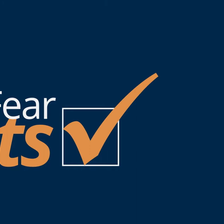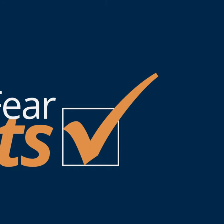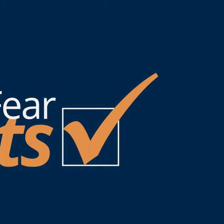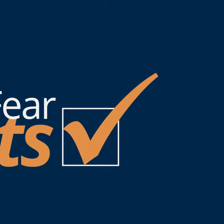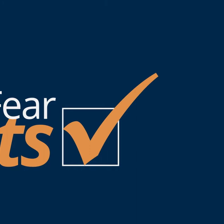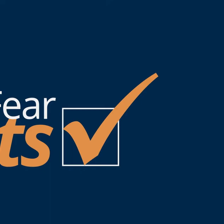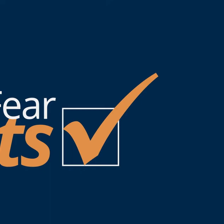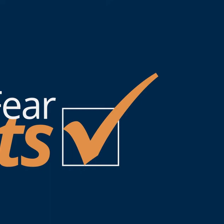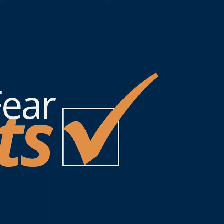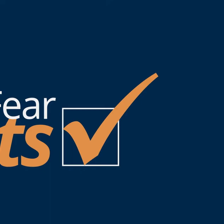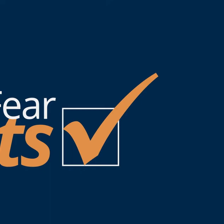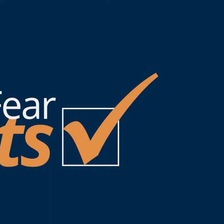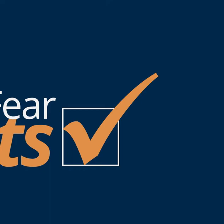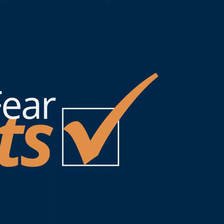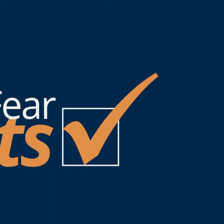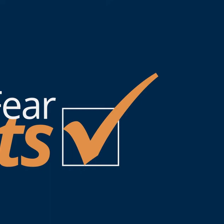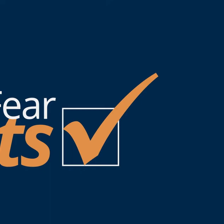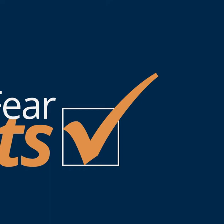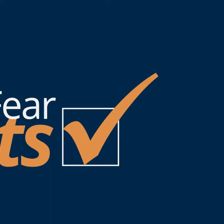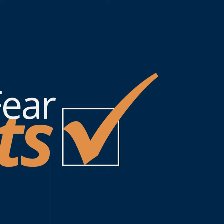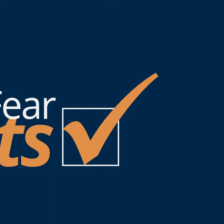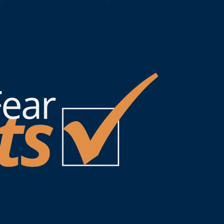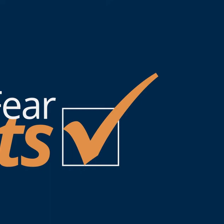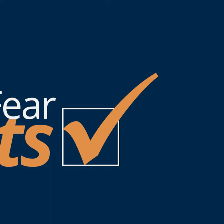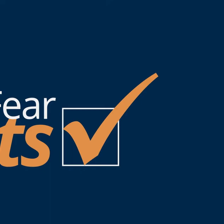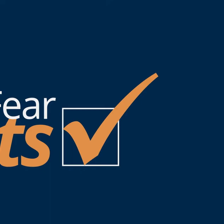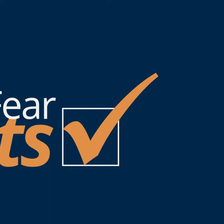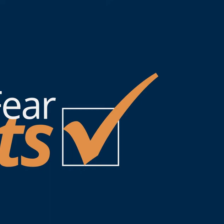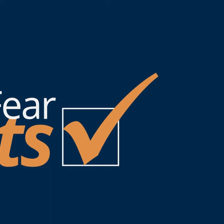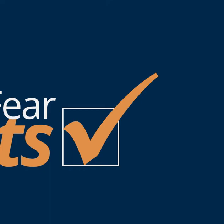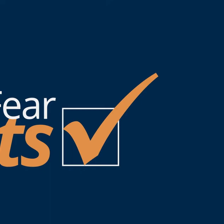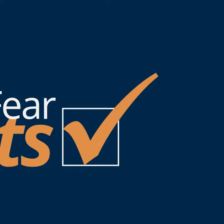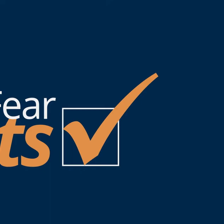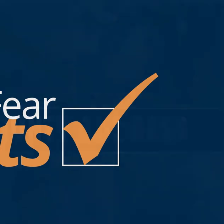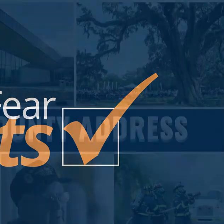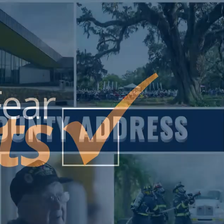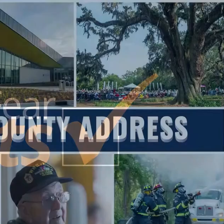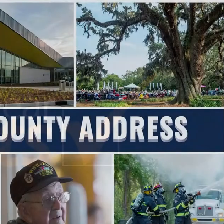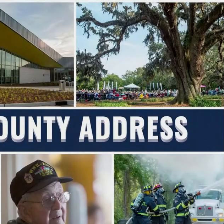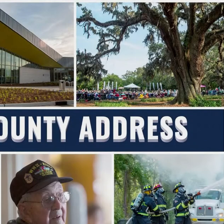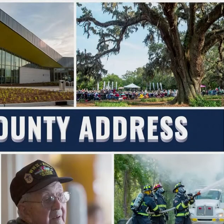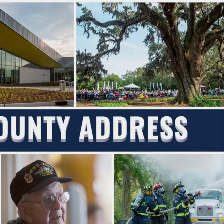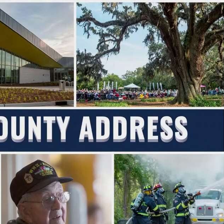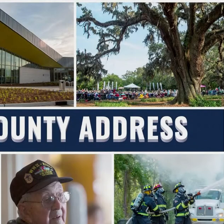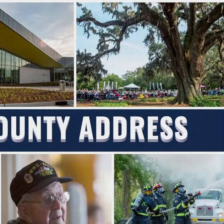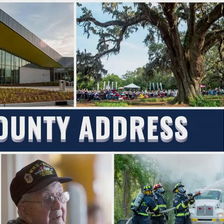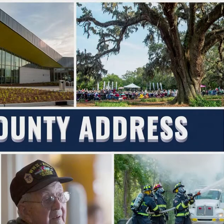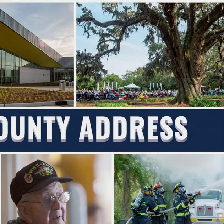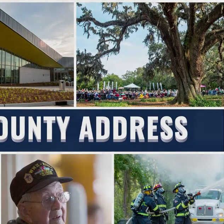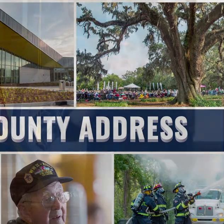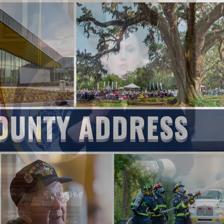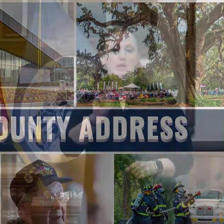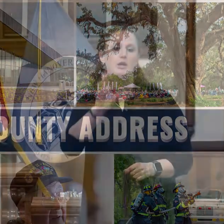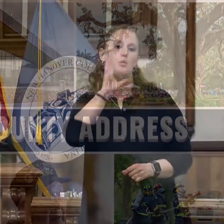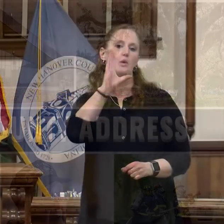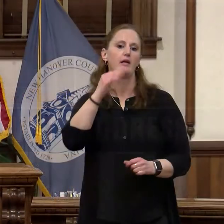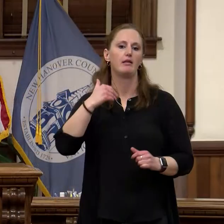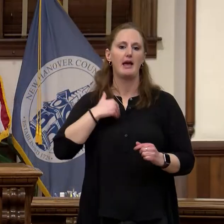sure that Cape Fear Counts. 2020 will bring a renewed emphasis on